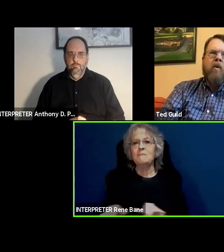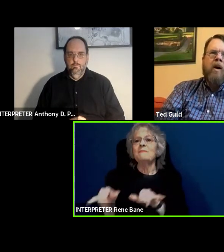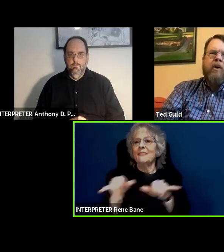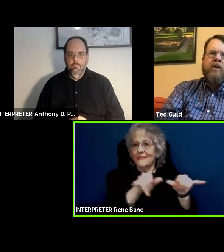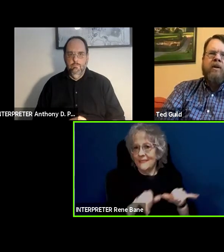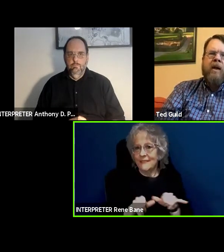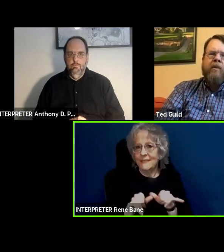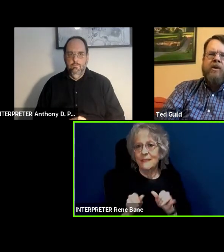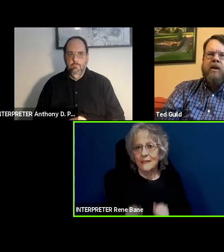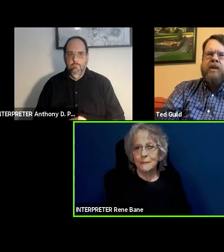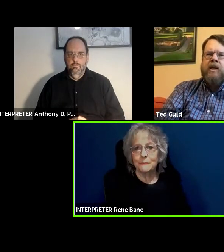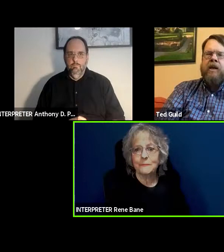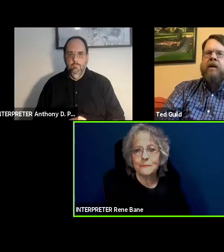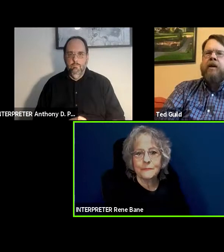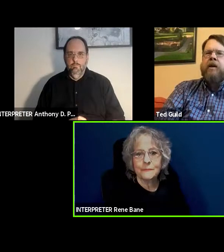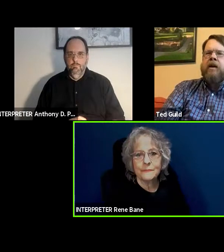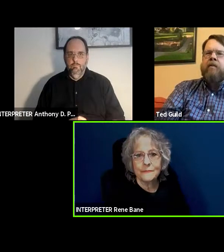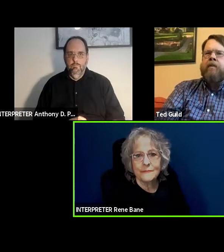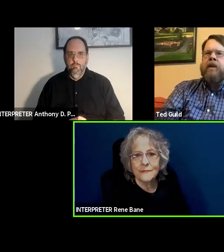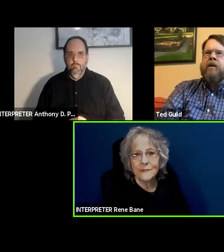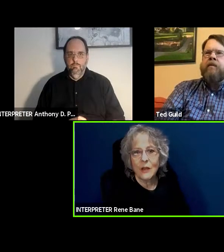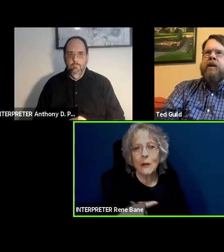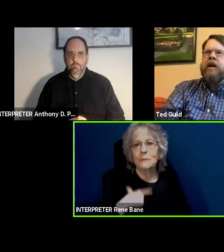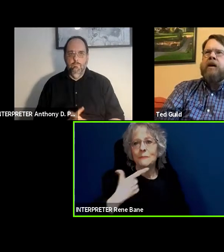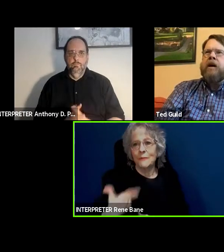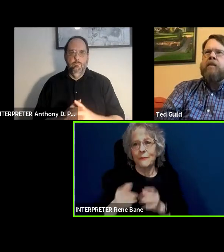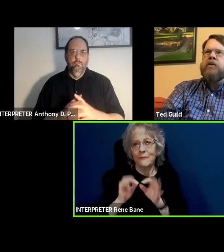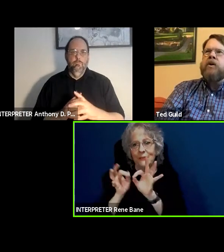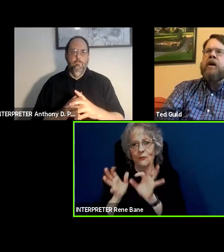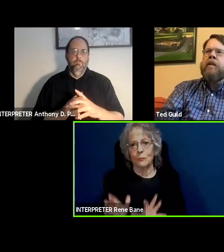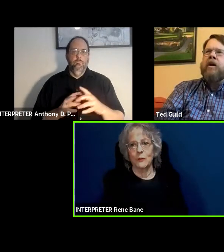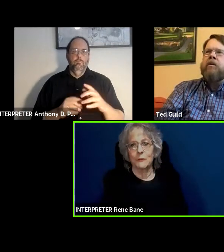cooperation and collaboration on the scene that might be something that should come out of